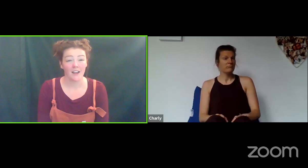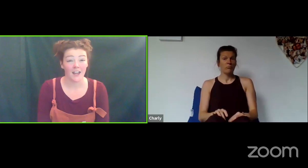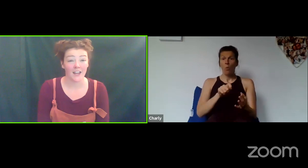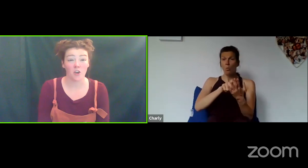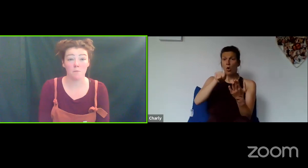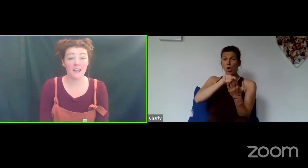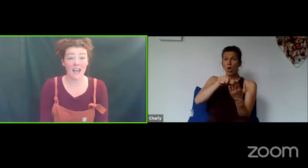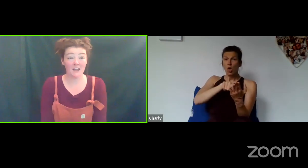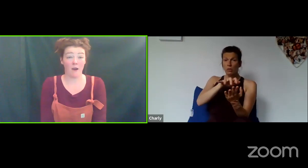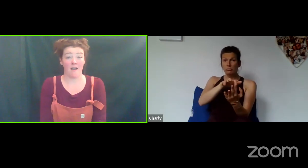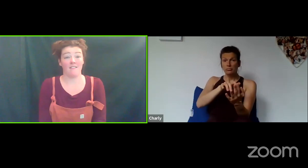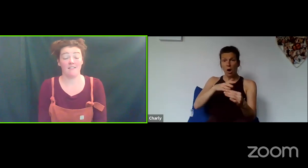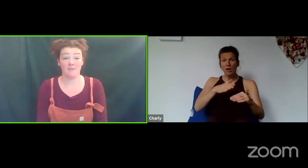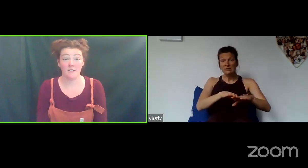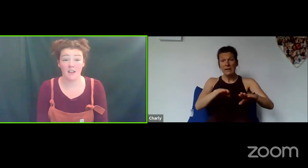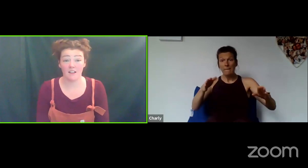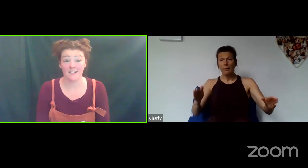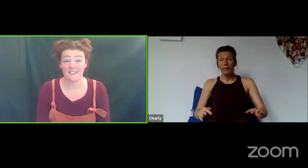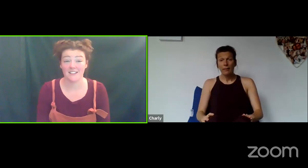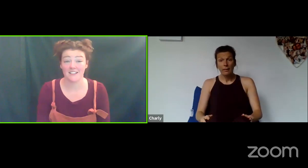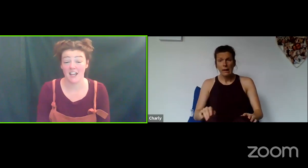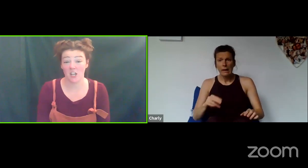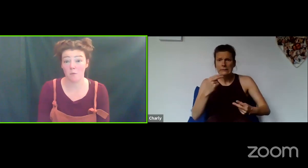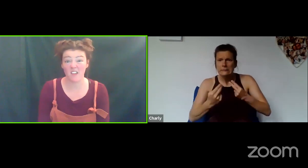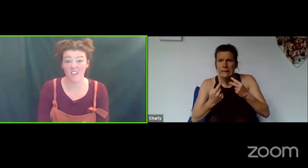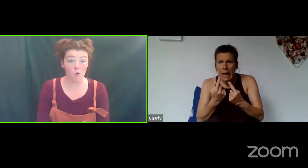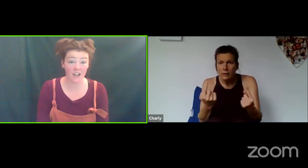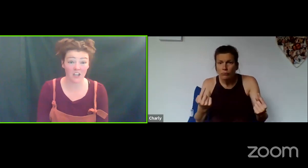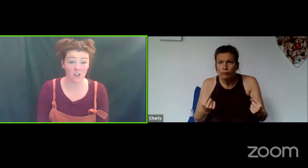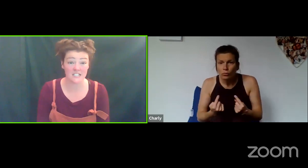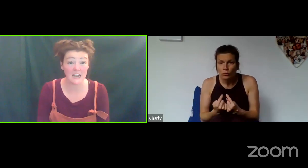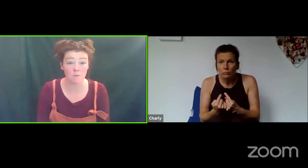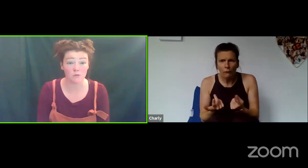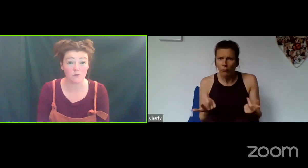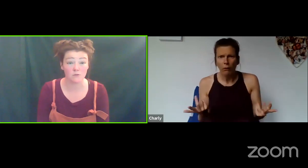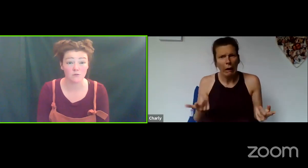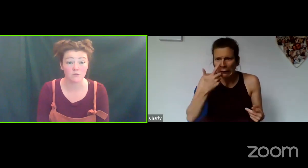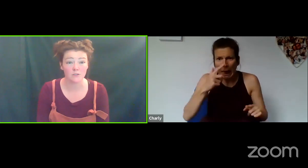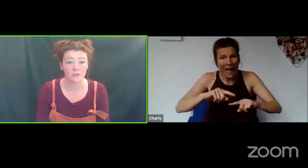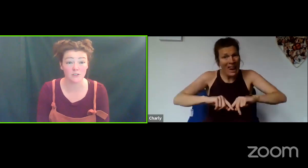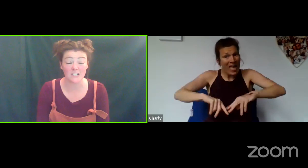It could be anywhere. It could be that they're working on a table, or in a